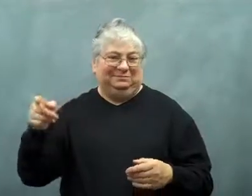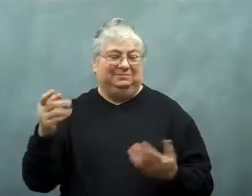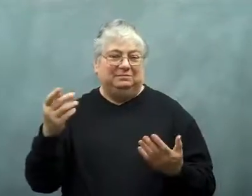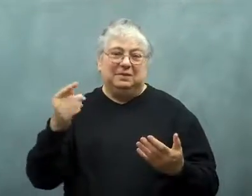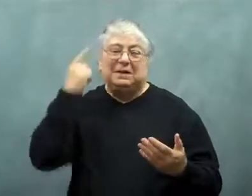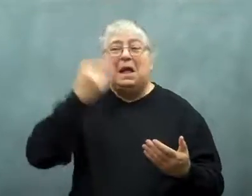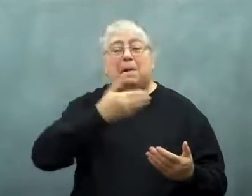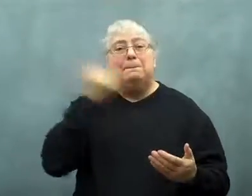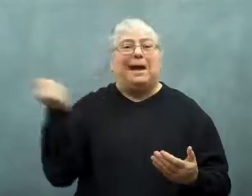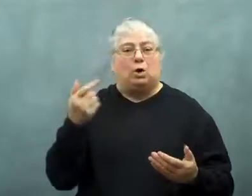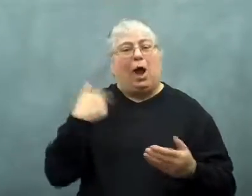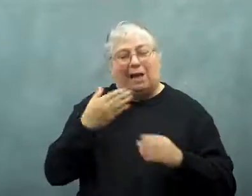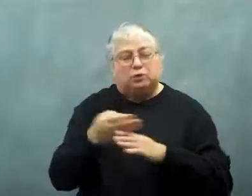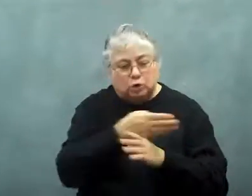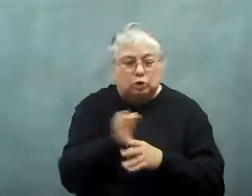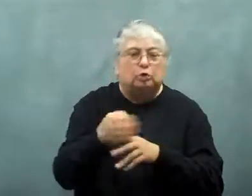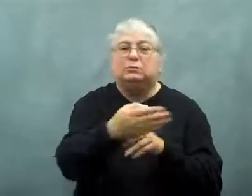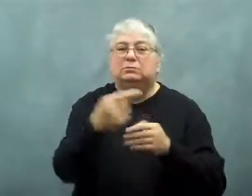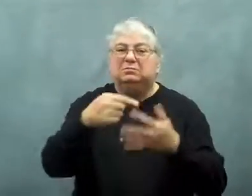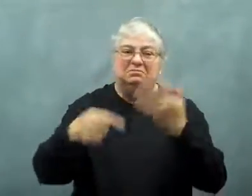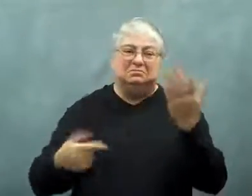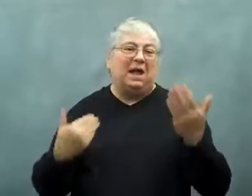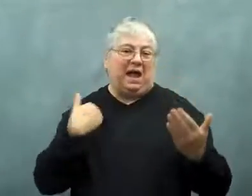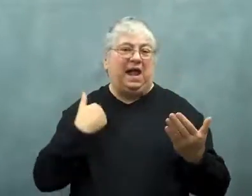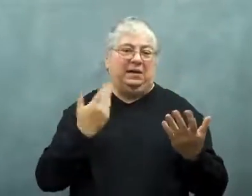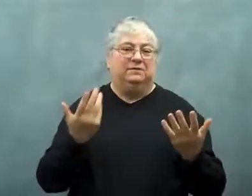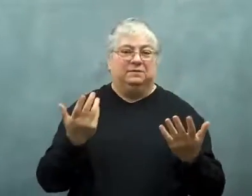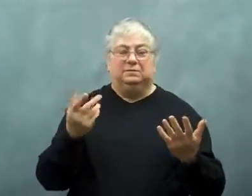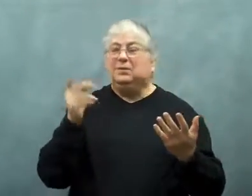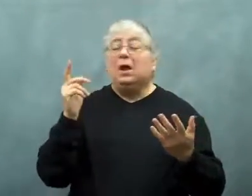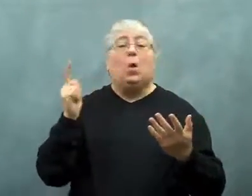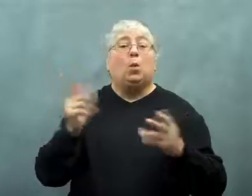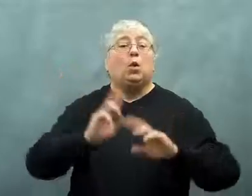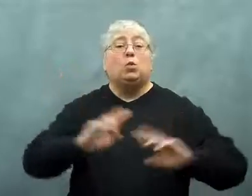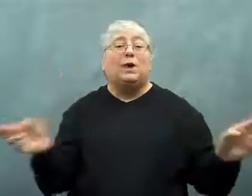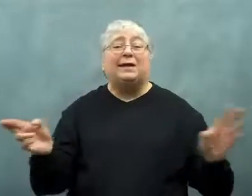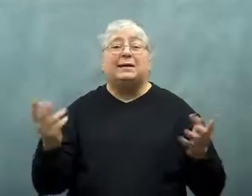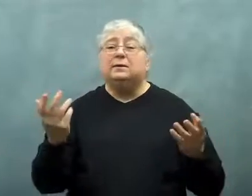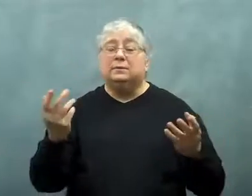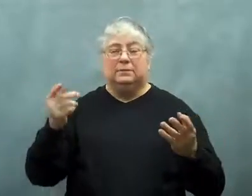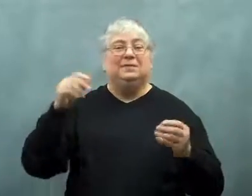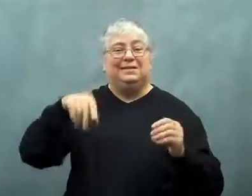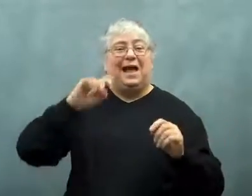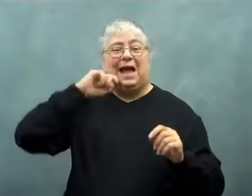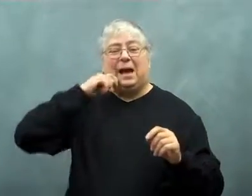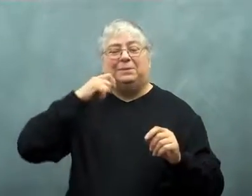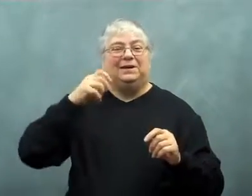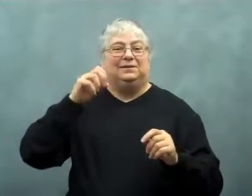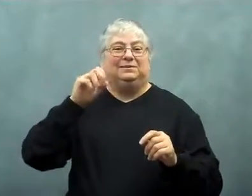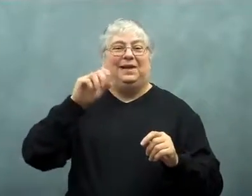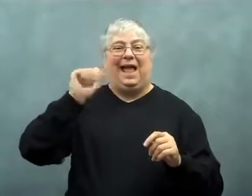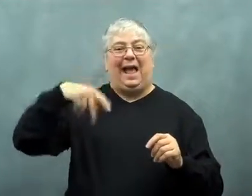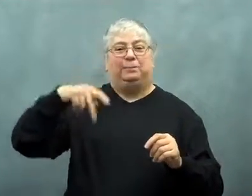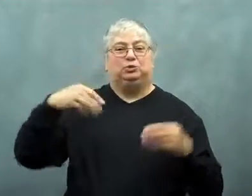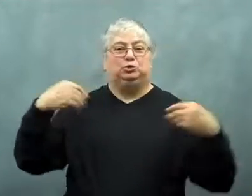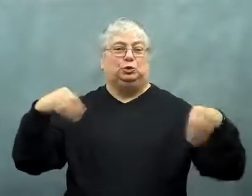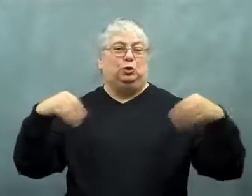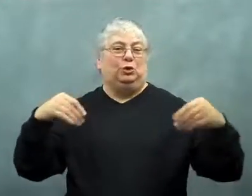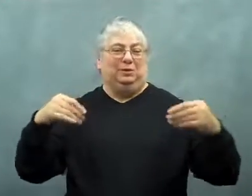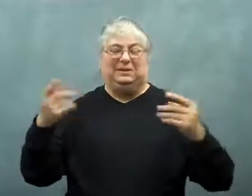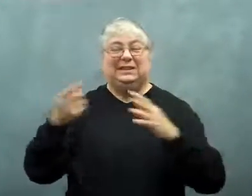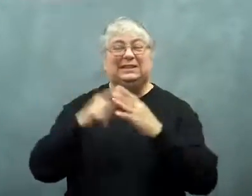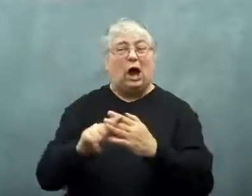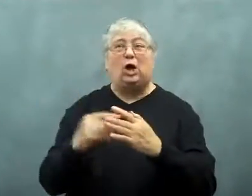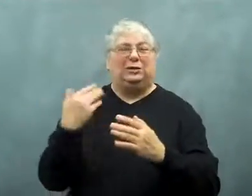It was an improved version with turn by turn navigation.